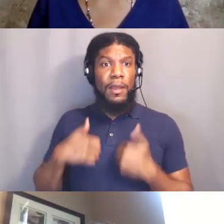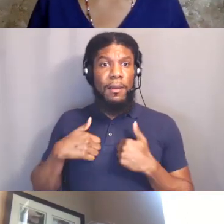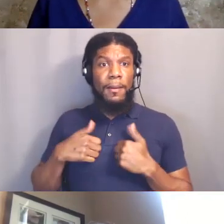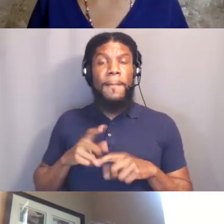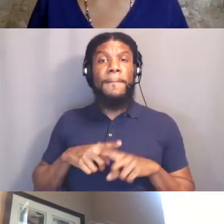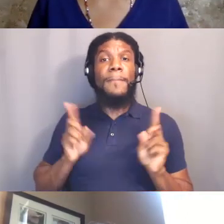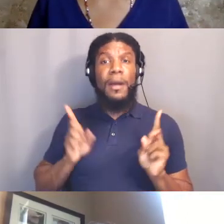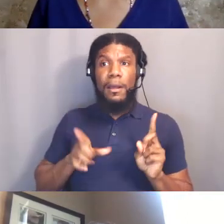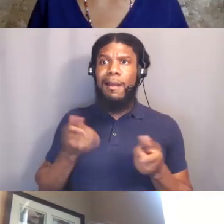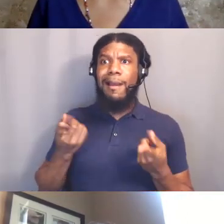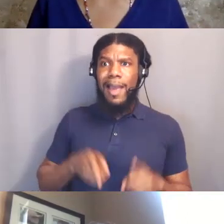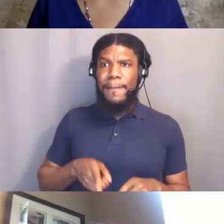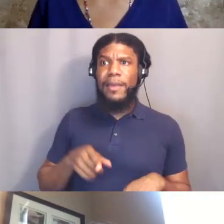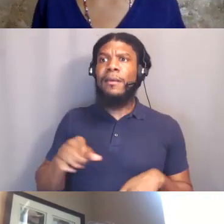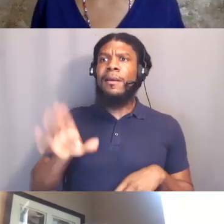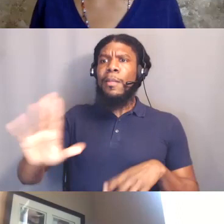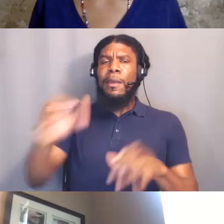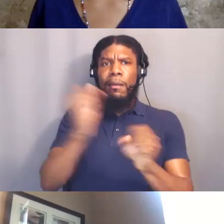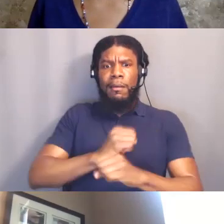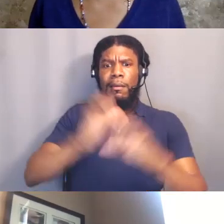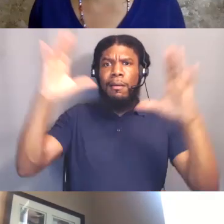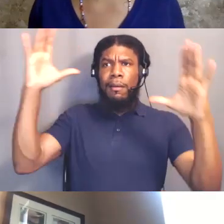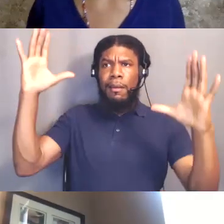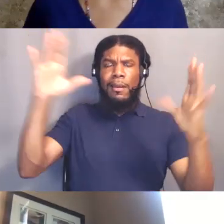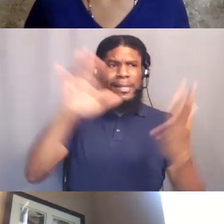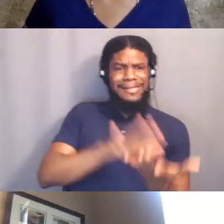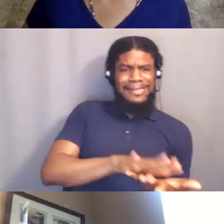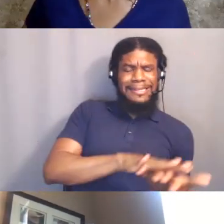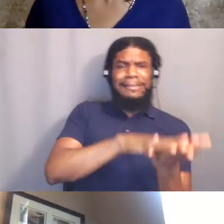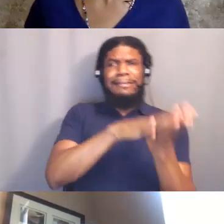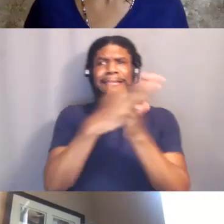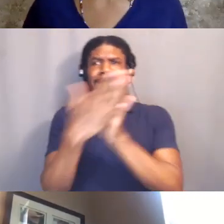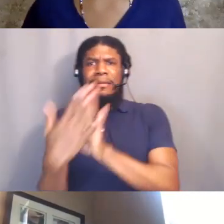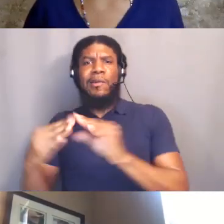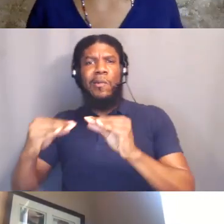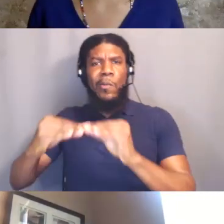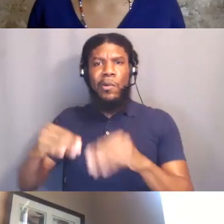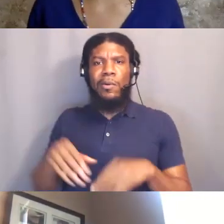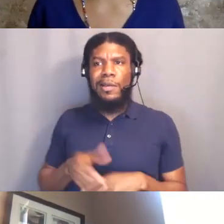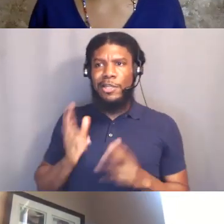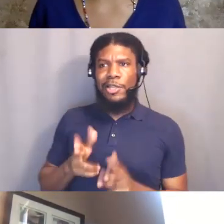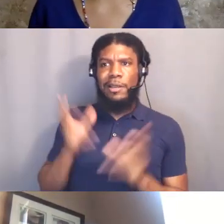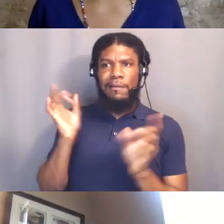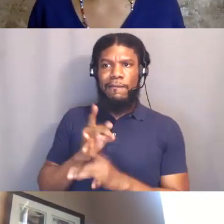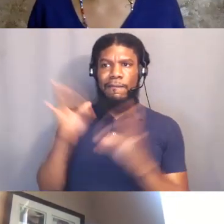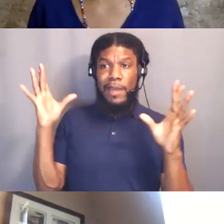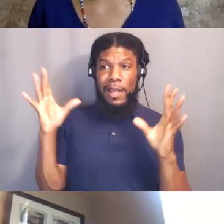gun violence organization. And she's probably listening to me talking and probably don't